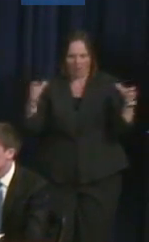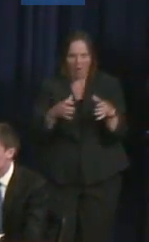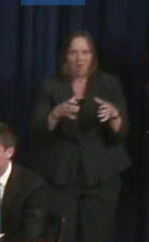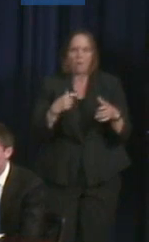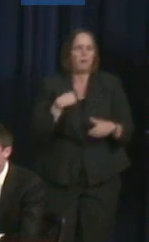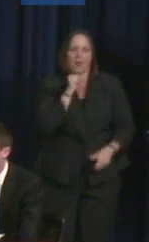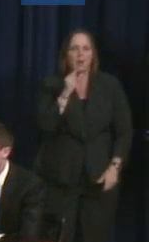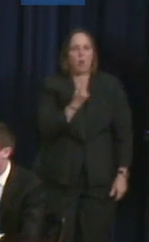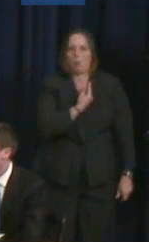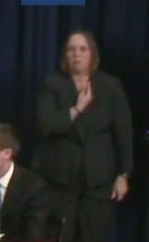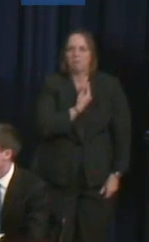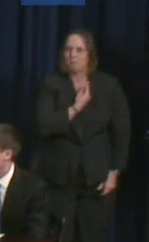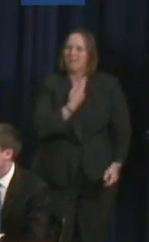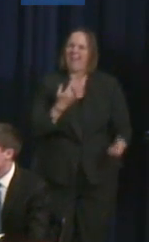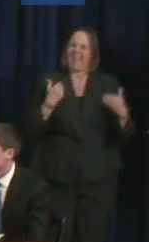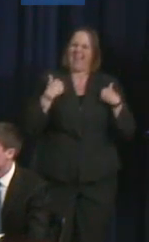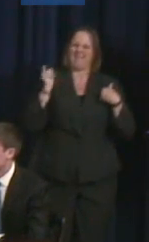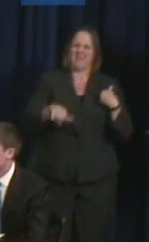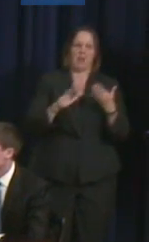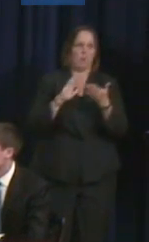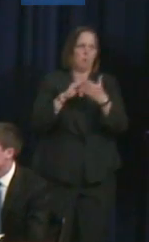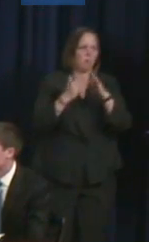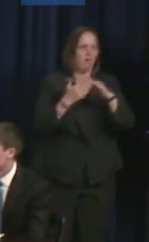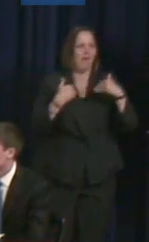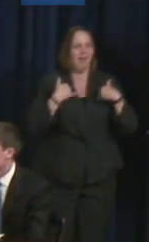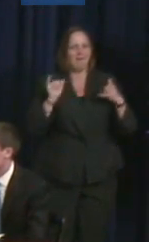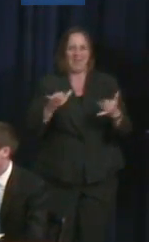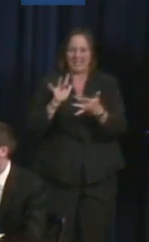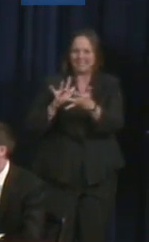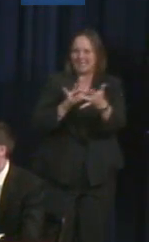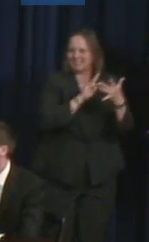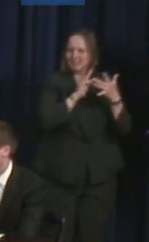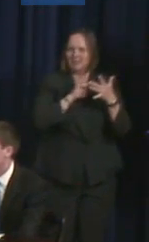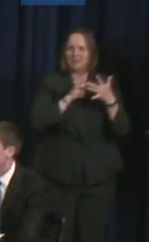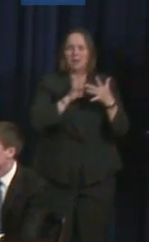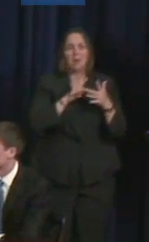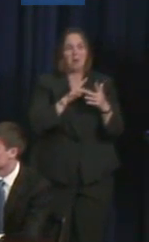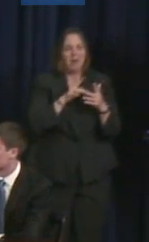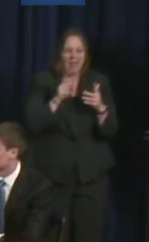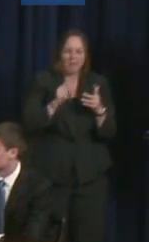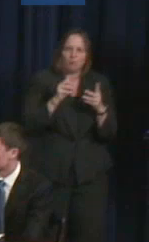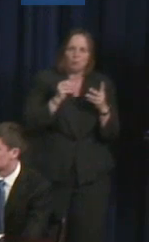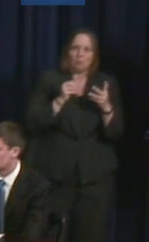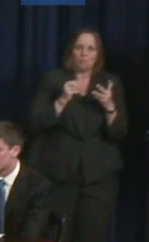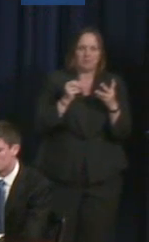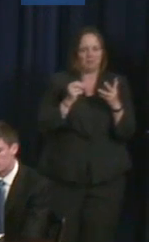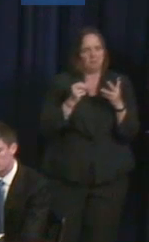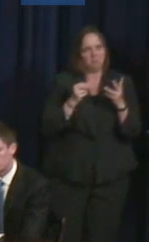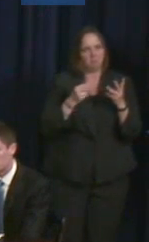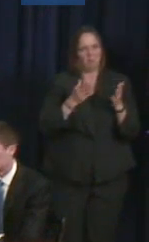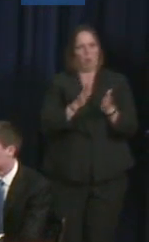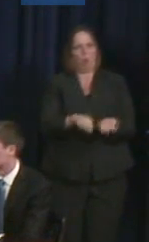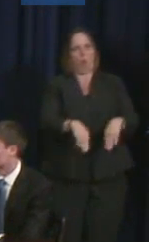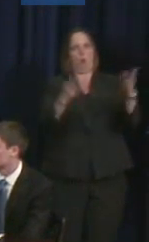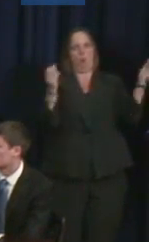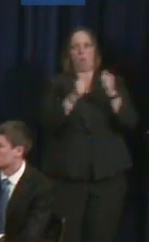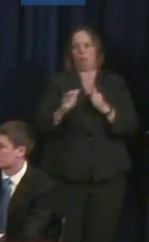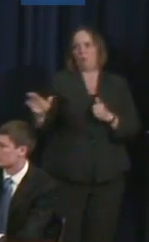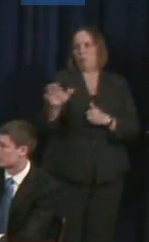But being open about your disability so you can connect with other people has been a strategy that I found to be helpful.